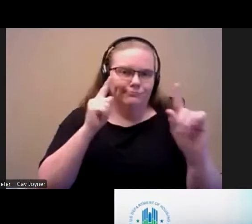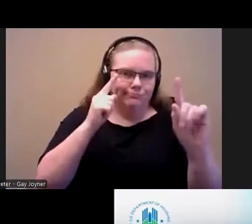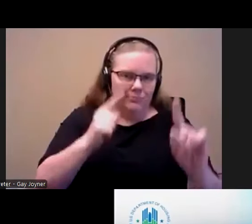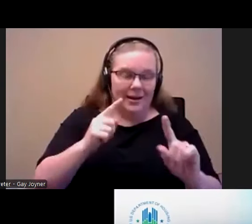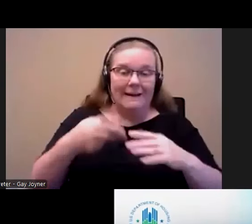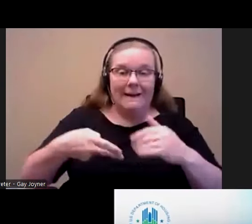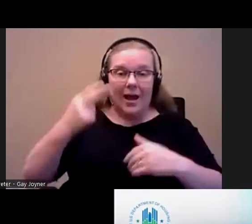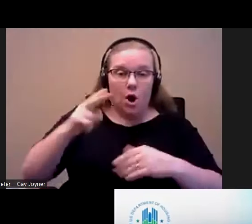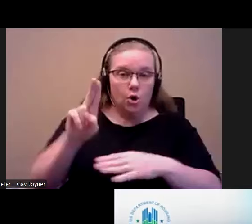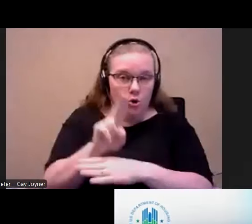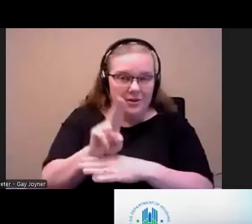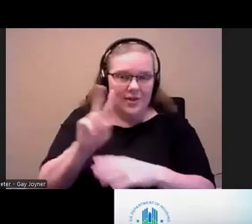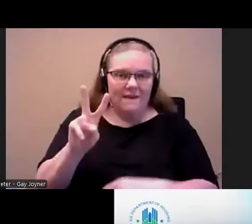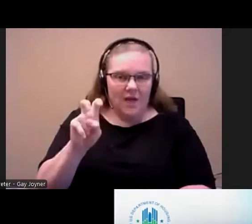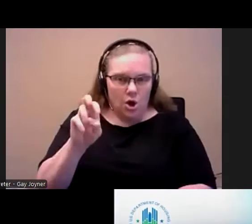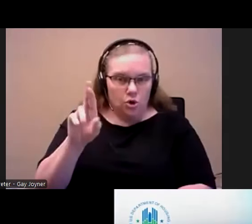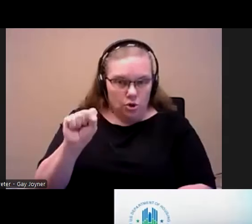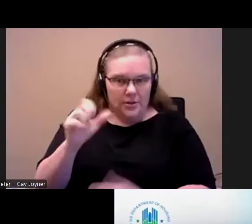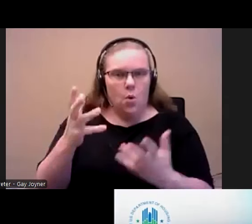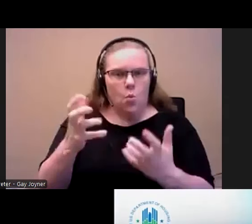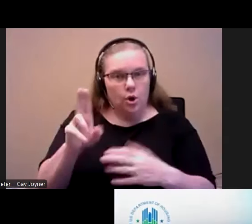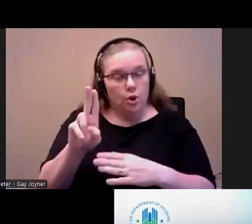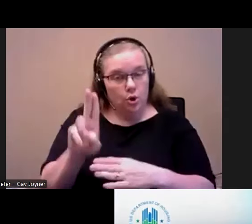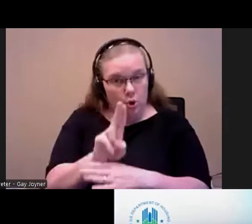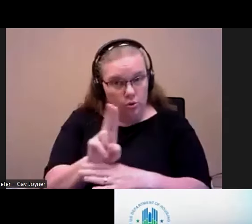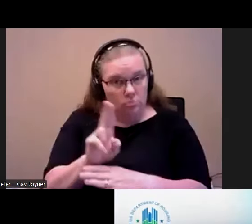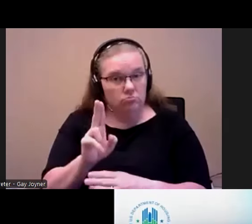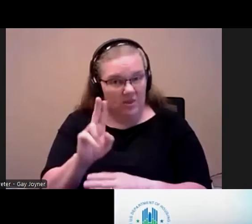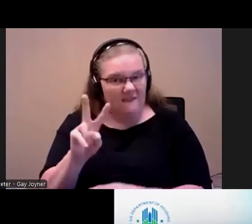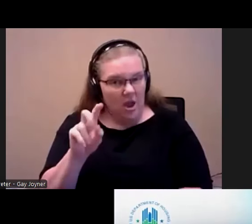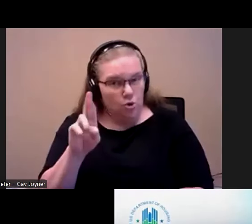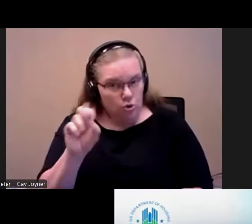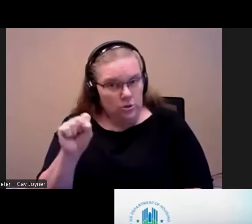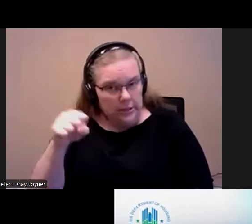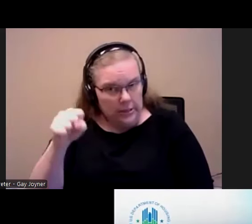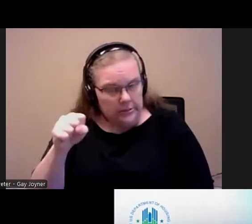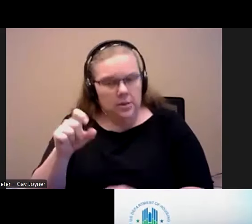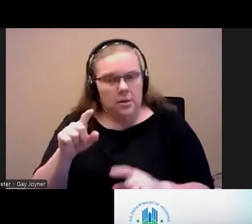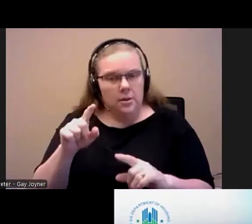vouchers, meaning that they want more people to use the vouchers, they get dinged for not having